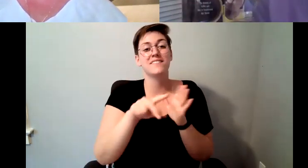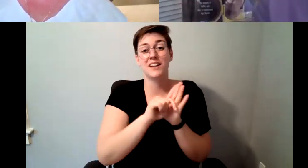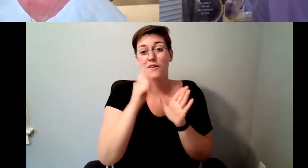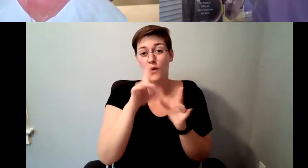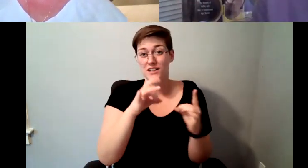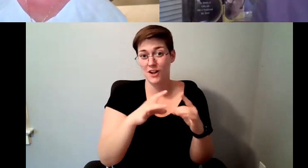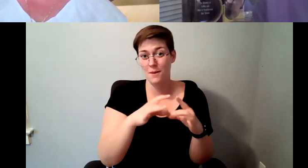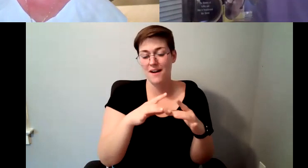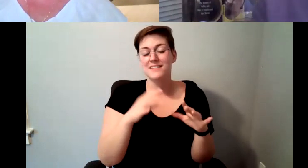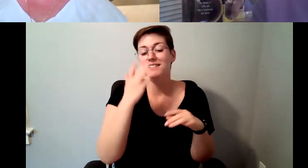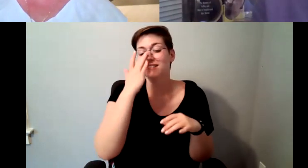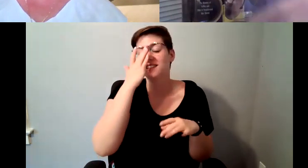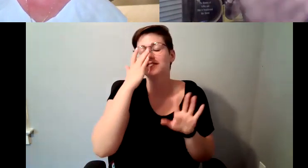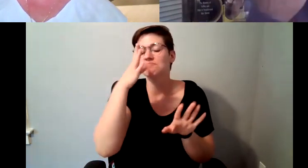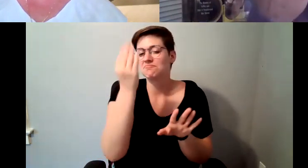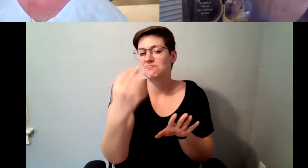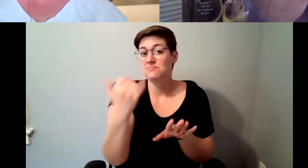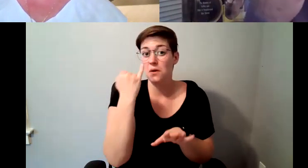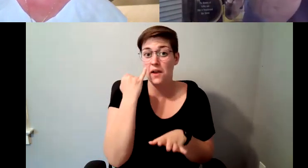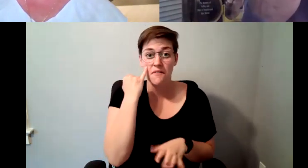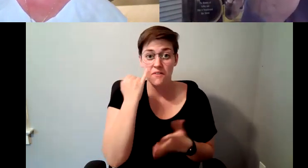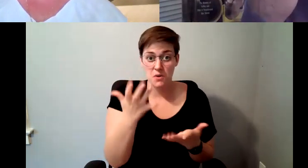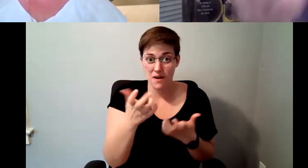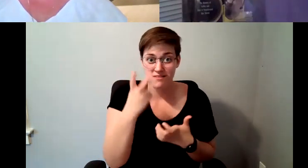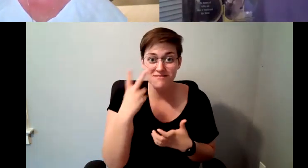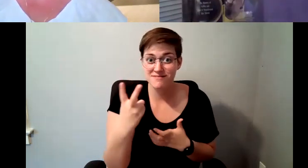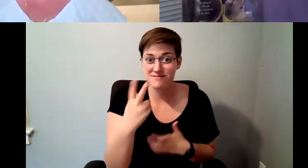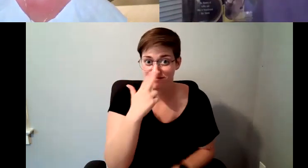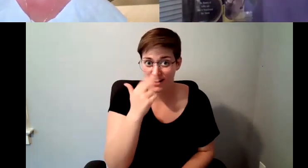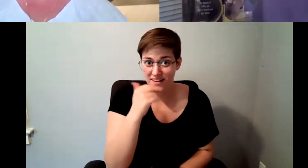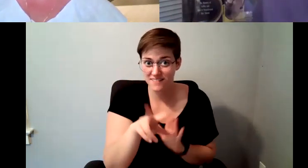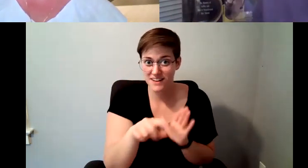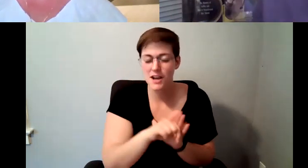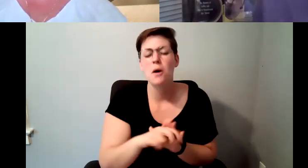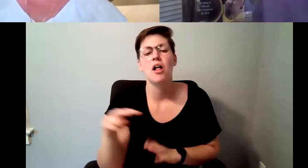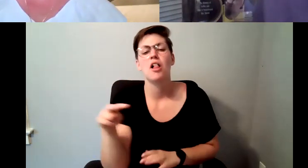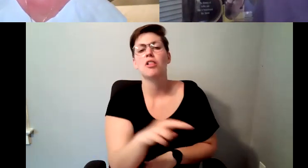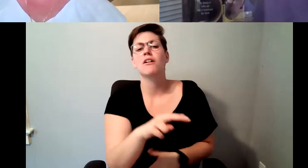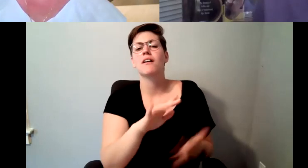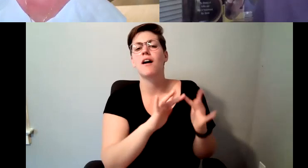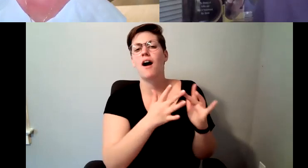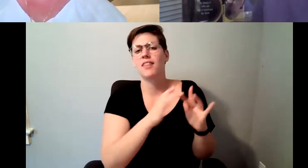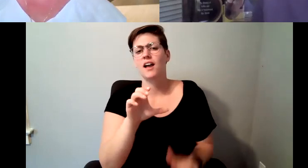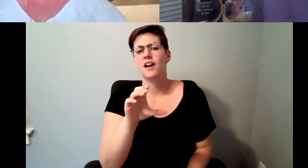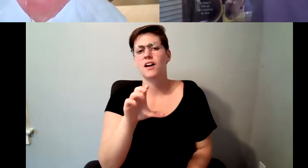D. Major Cohen: go online for the for the culinary school of America, the CIA and look